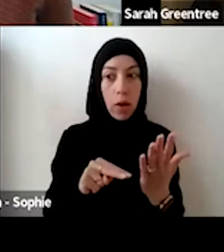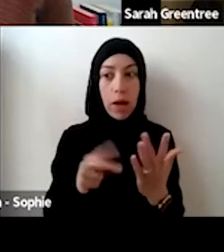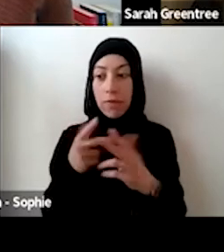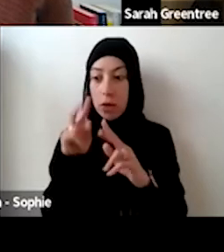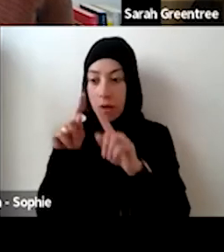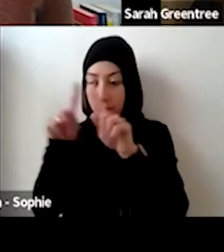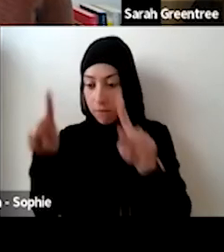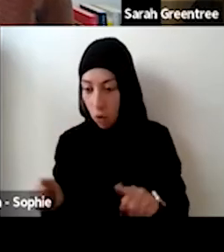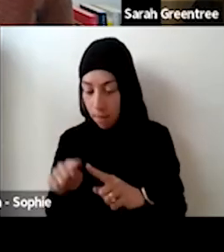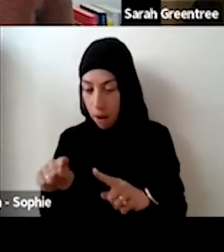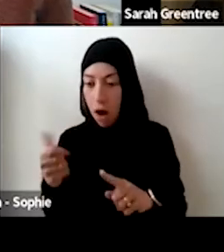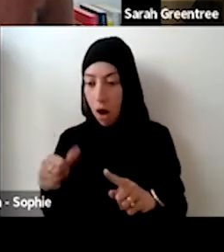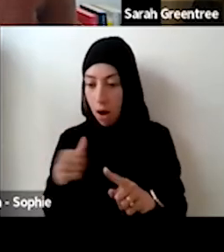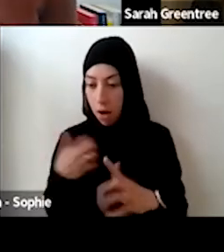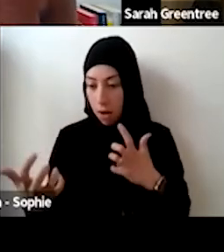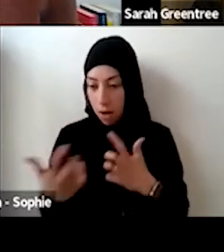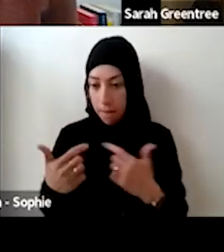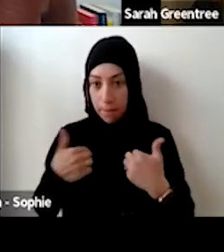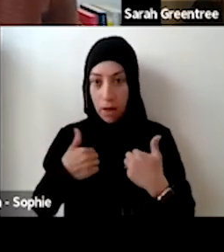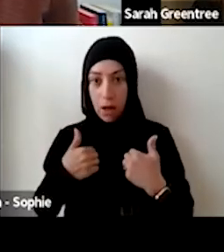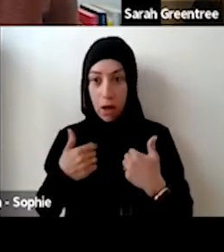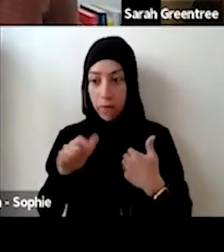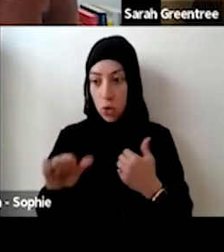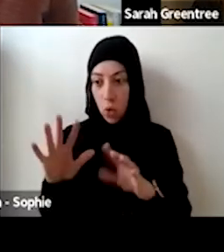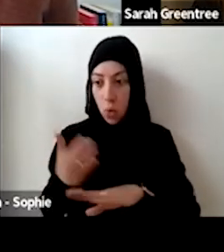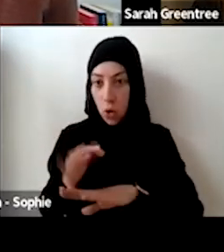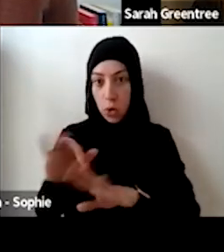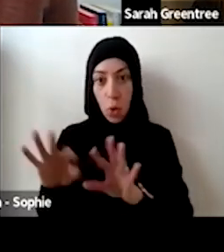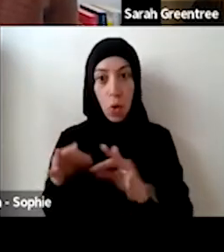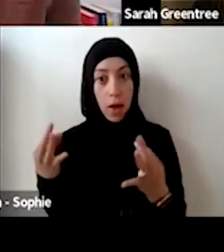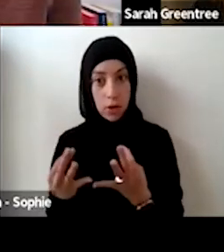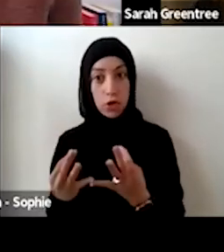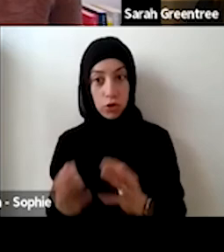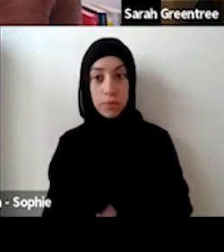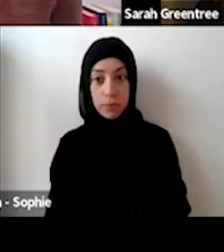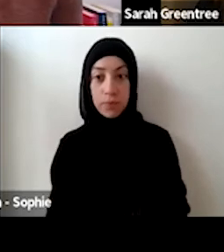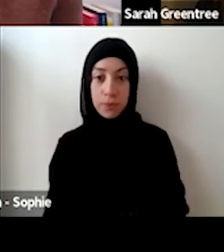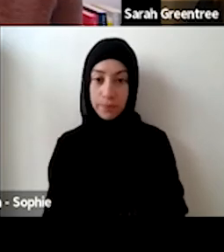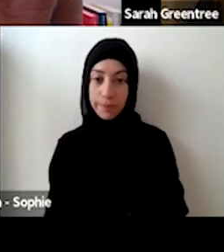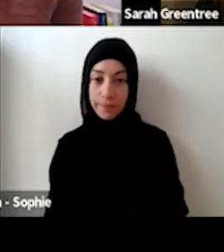Taking that approach within within the expression of interest. resonates with the work that you and your organisation are making. ANDY DONOVAN: